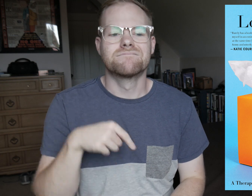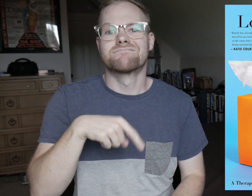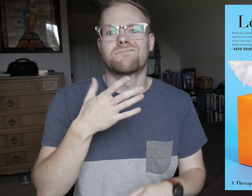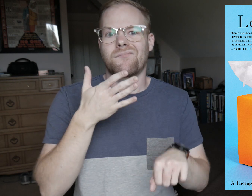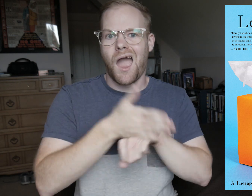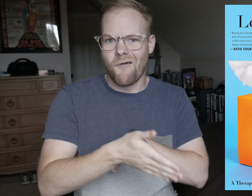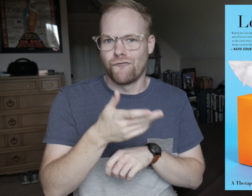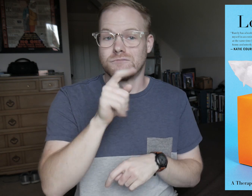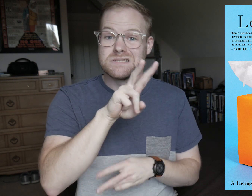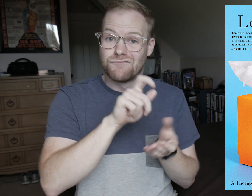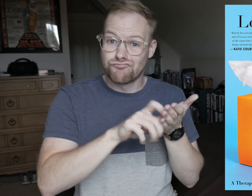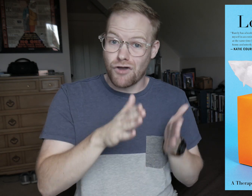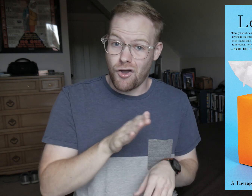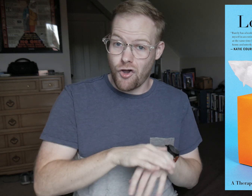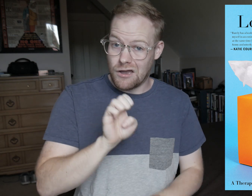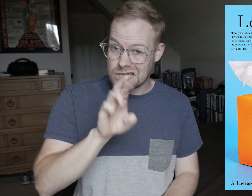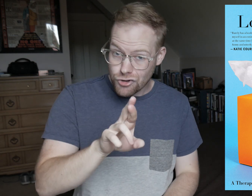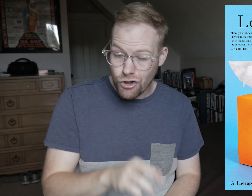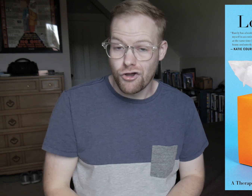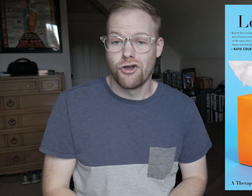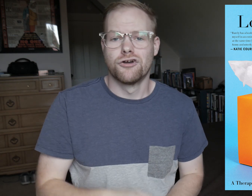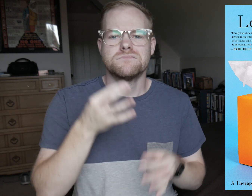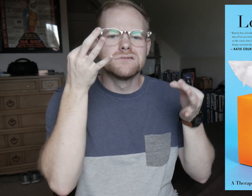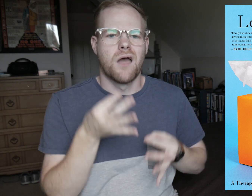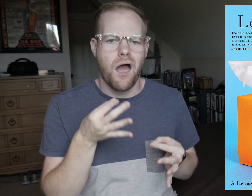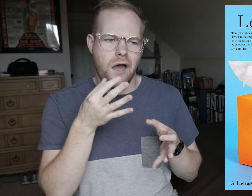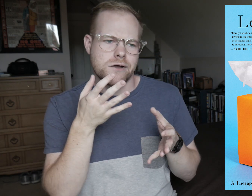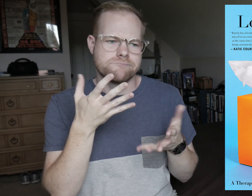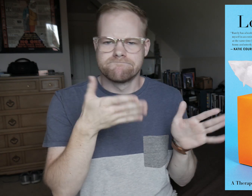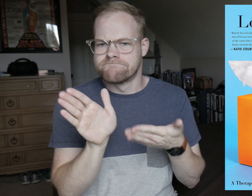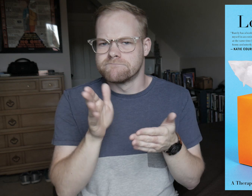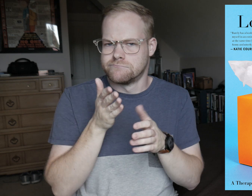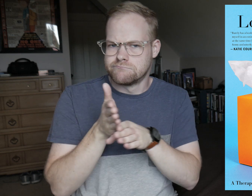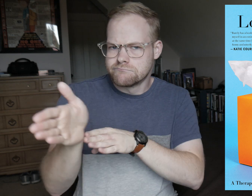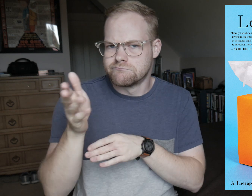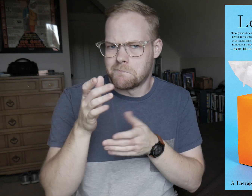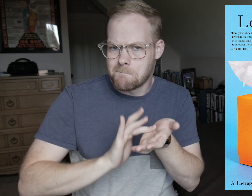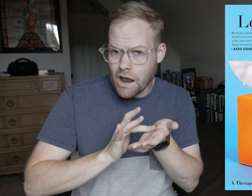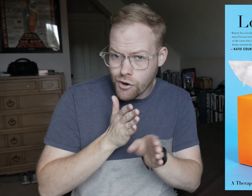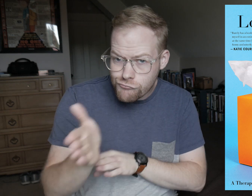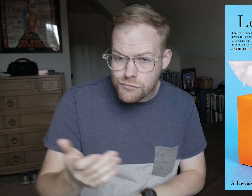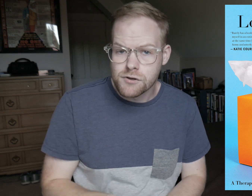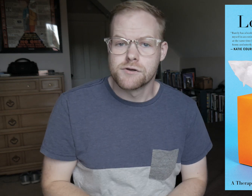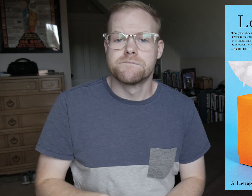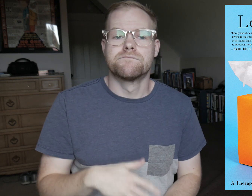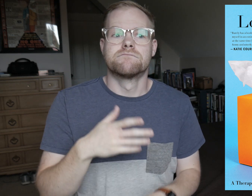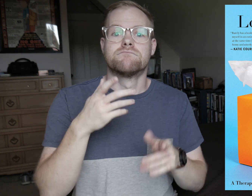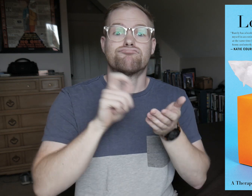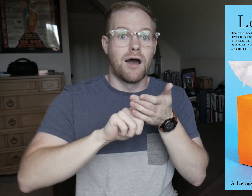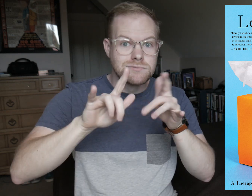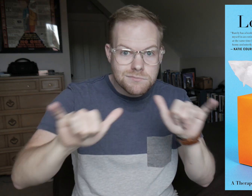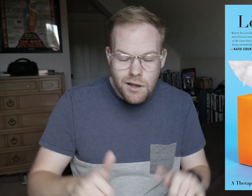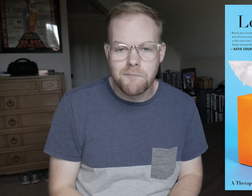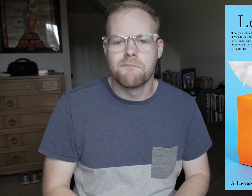This was after being a TV writer on ER, deciding to pursue a medical career, while writing at the same time,